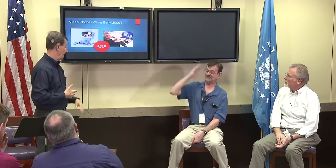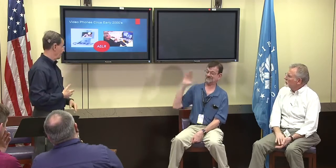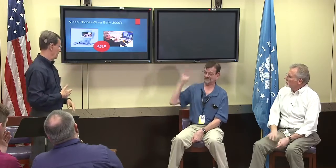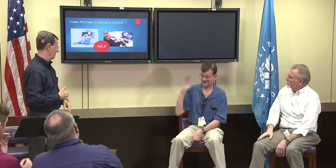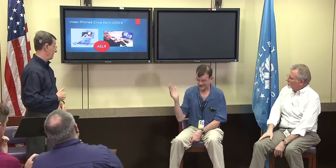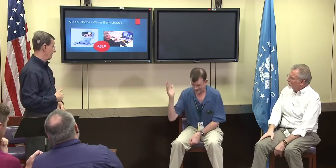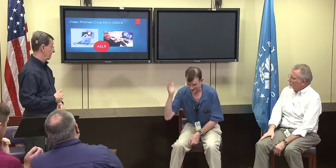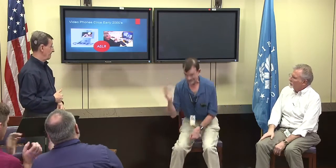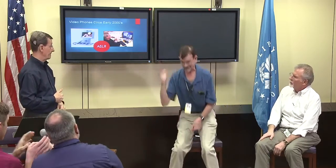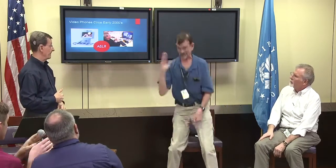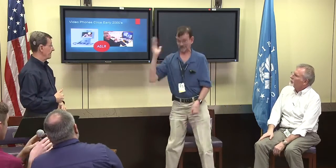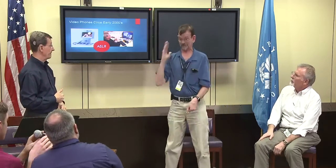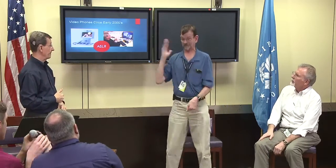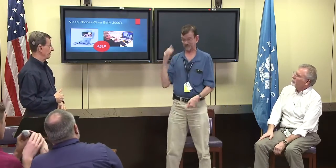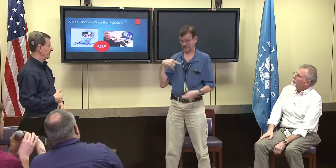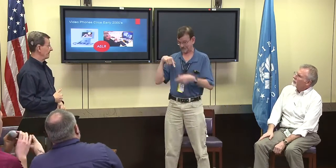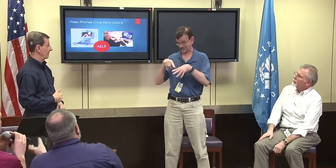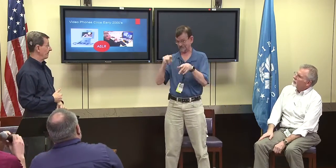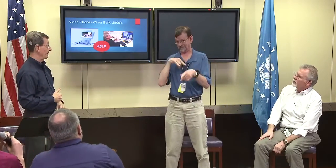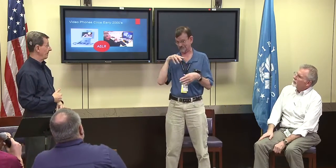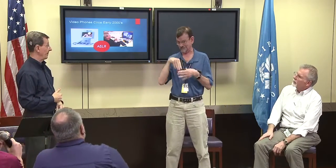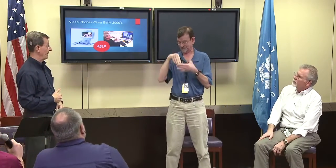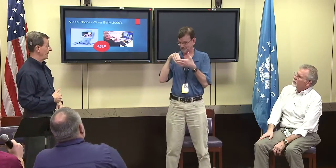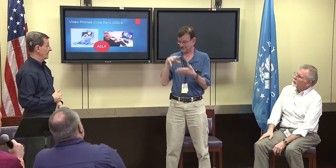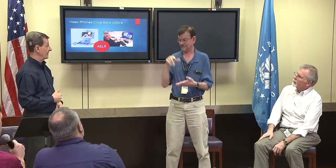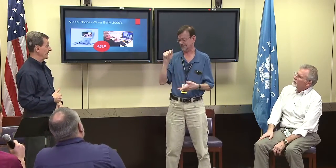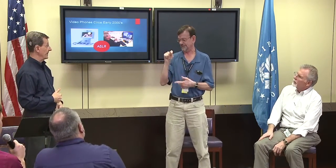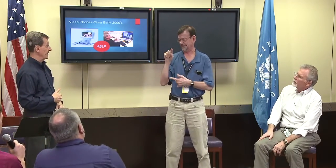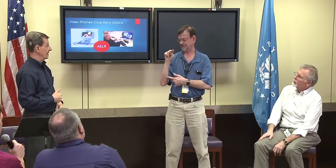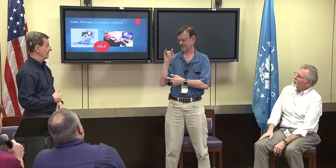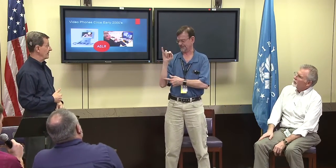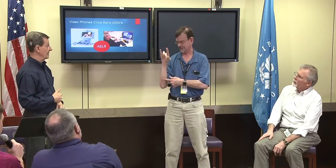with just two letters VP.